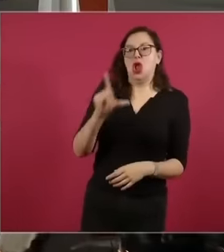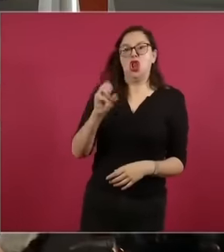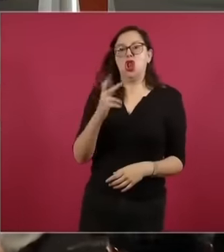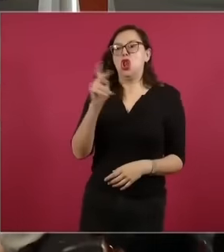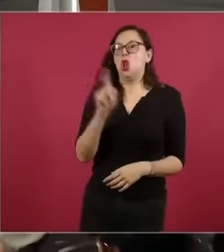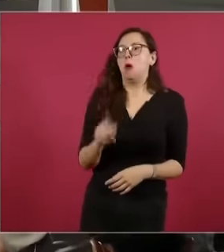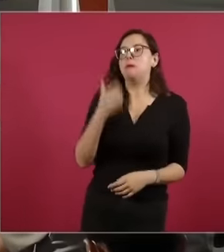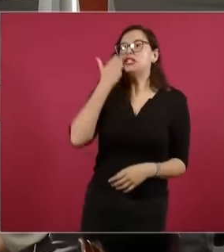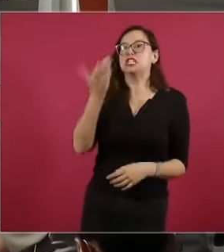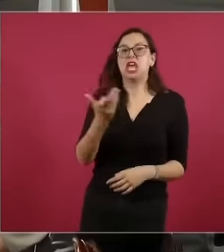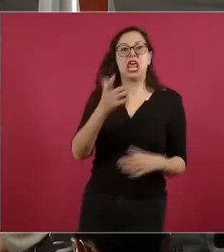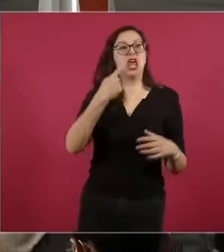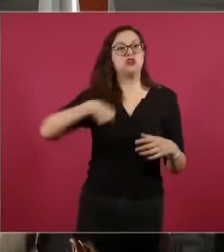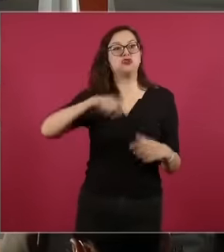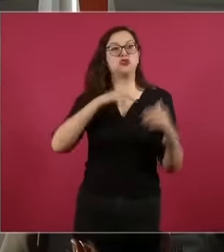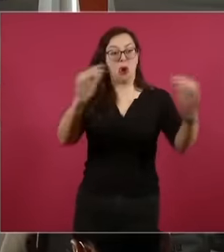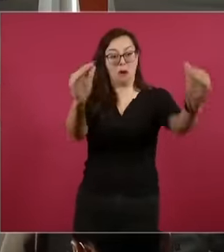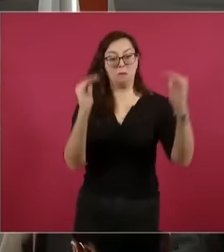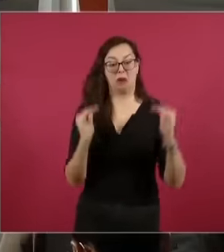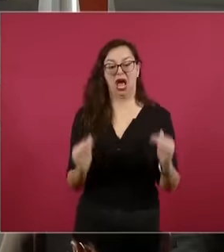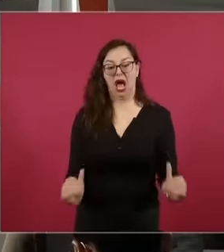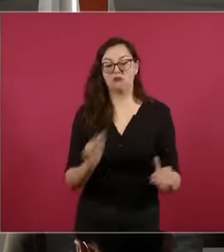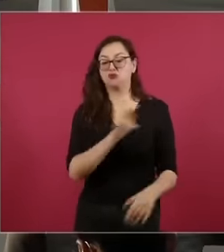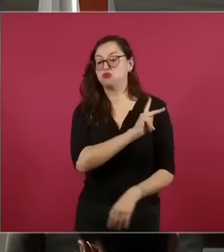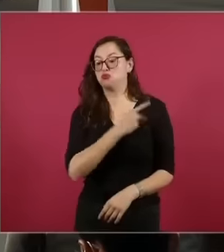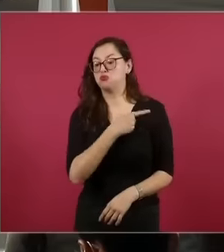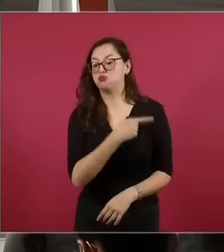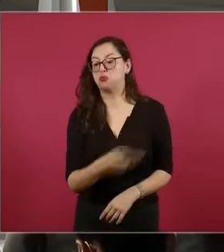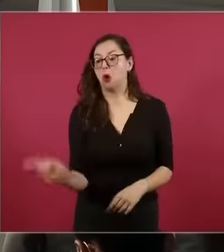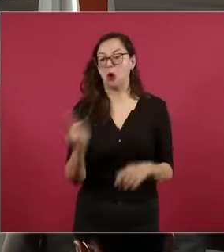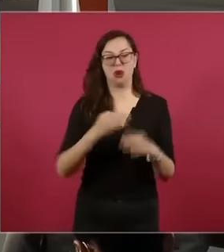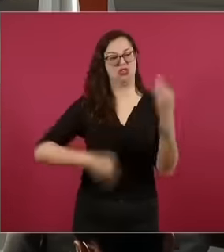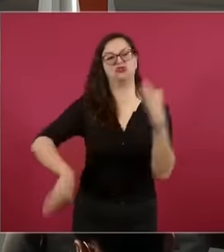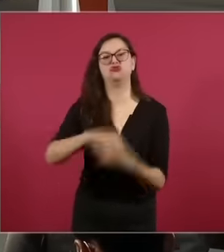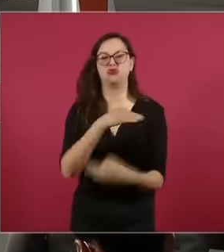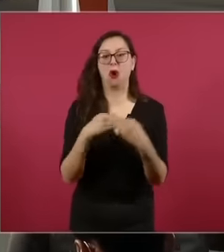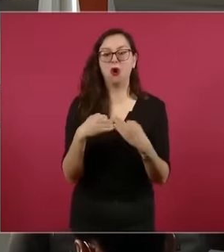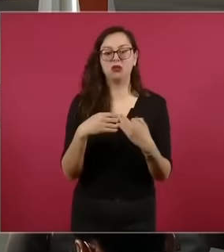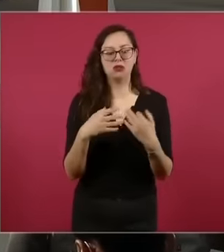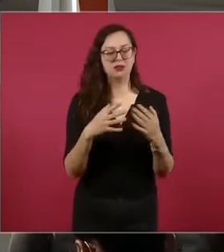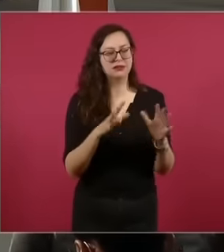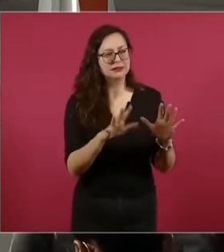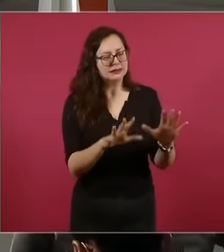us all to be poor, it is a phenomenon that goes beyond politics. I think it is a